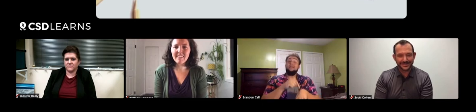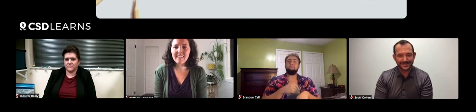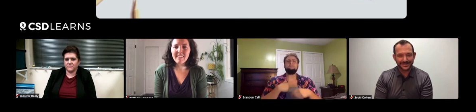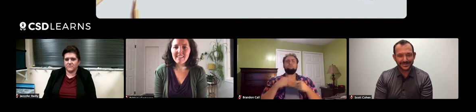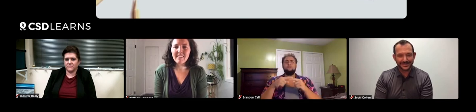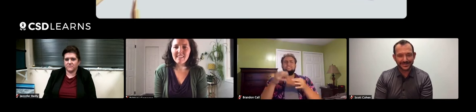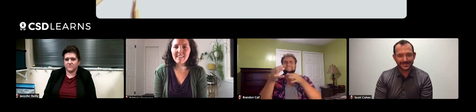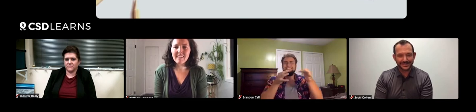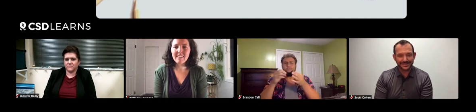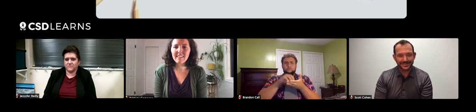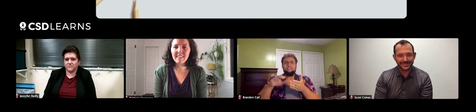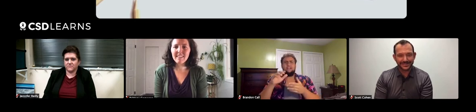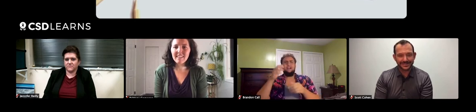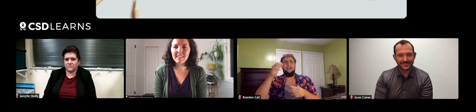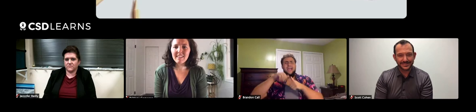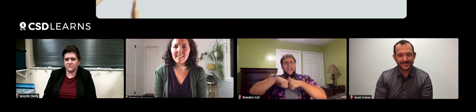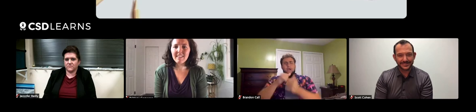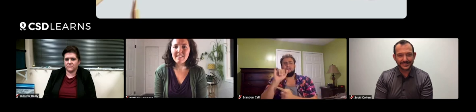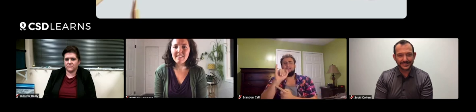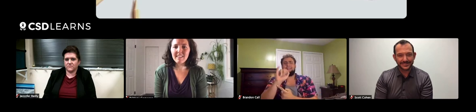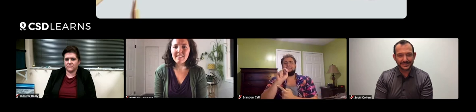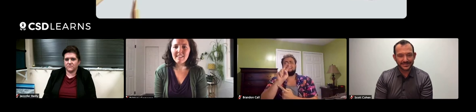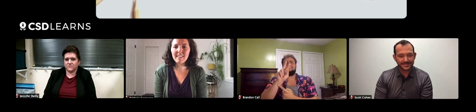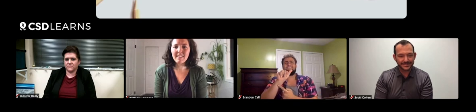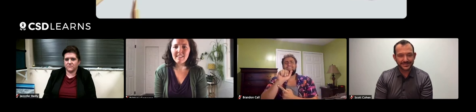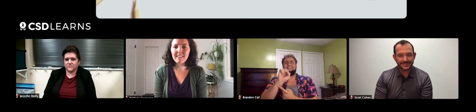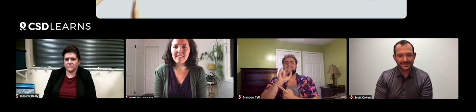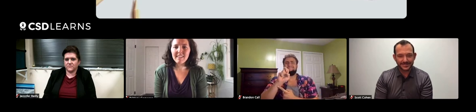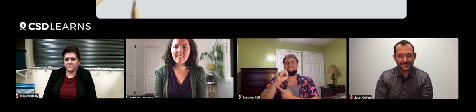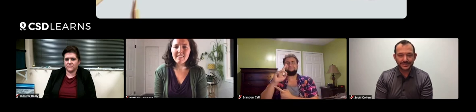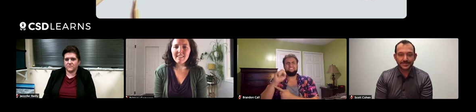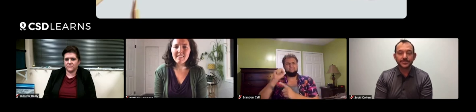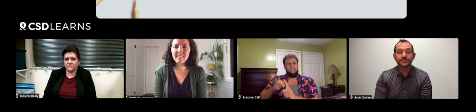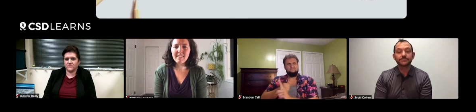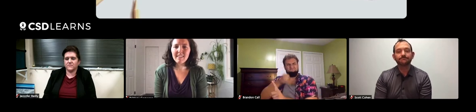Another time, I tried to help students understand about invasive species,